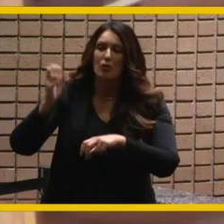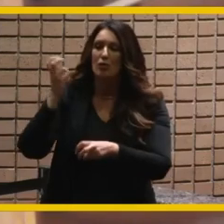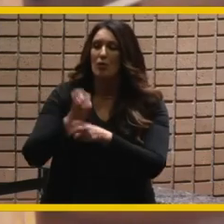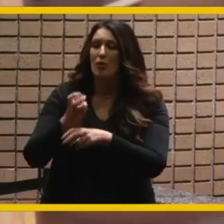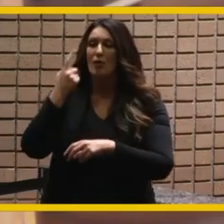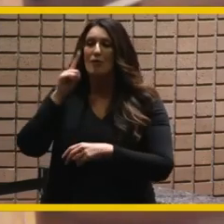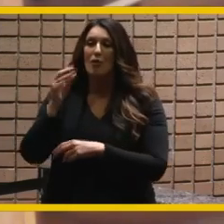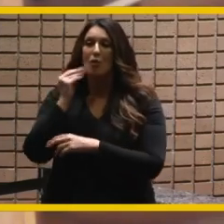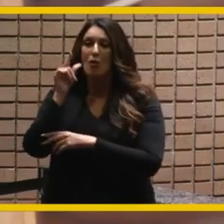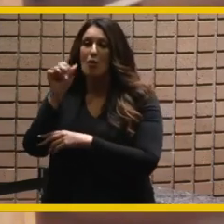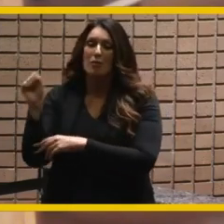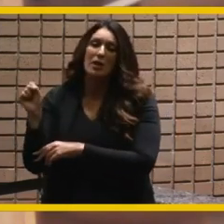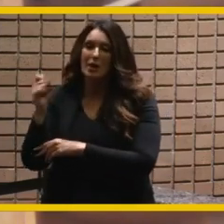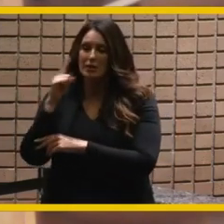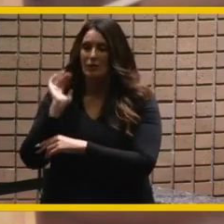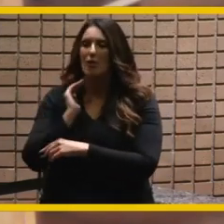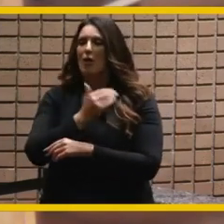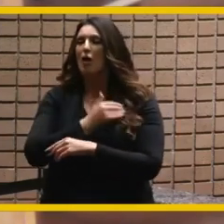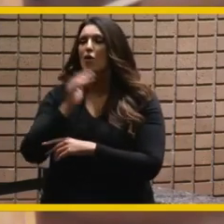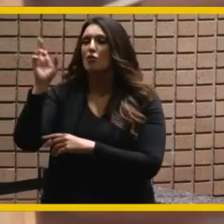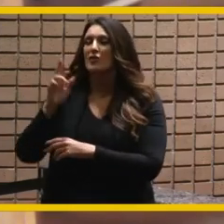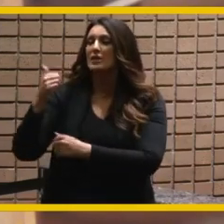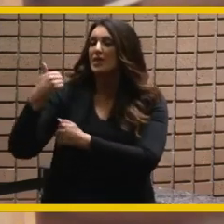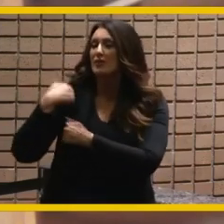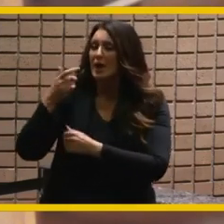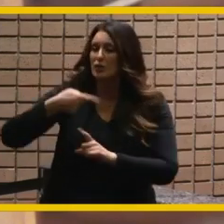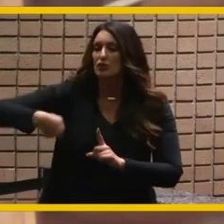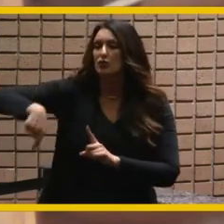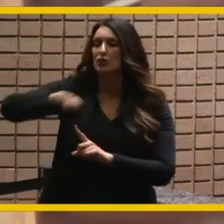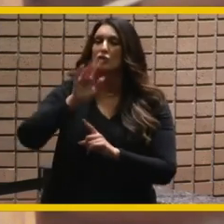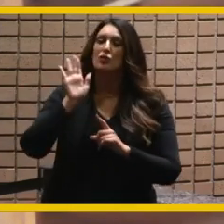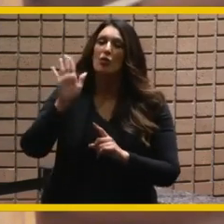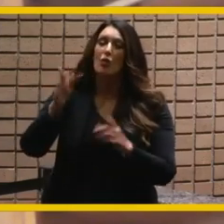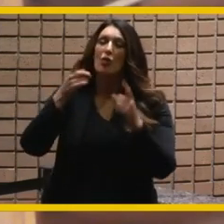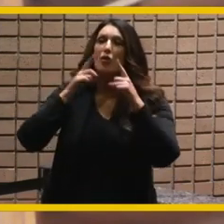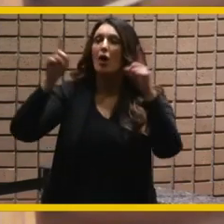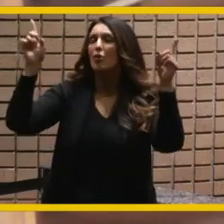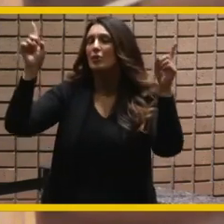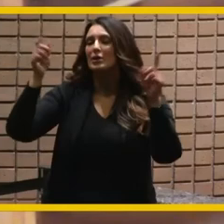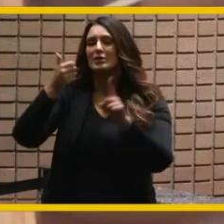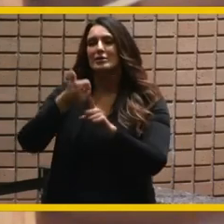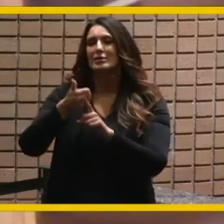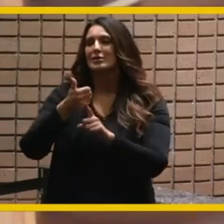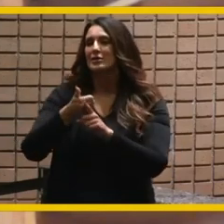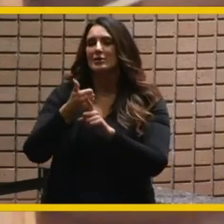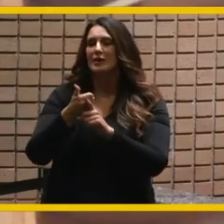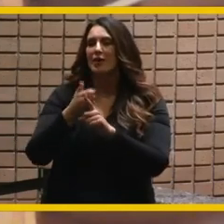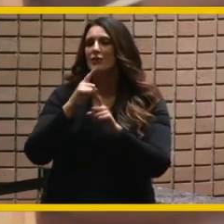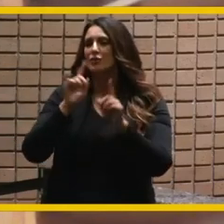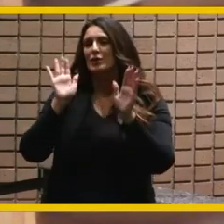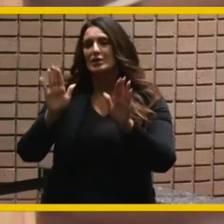for our riverside veterans your accomplishments are truly legendary you've certainly made our part